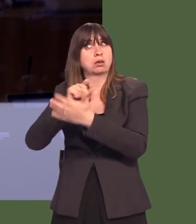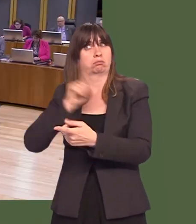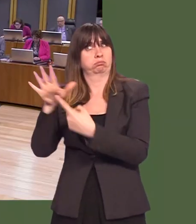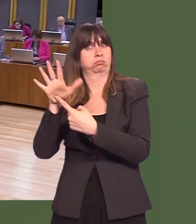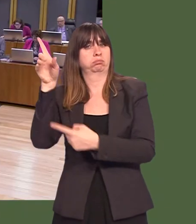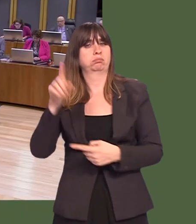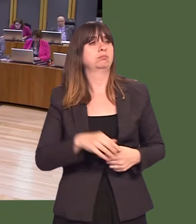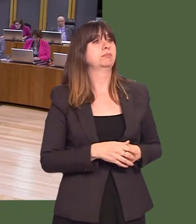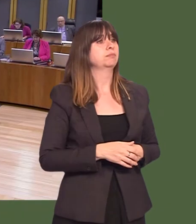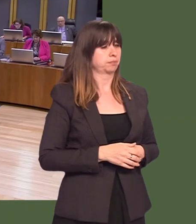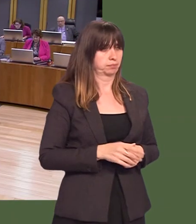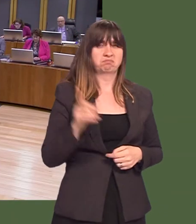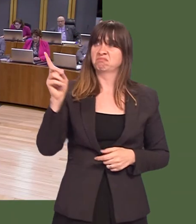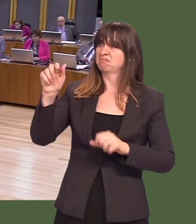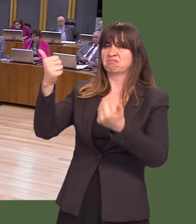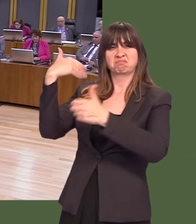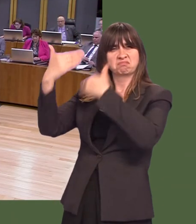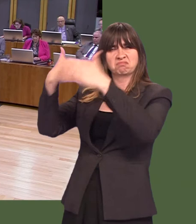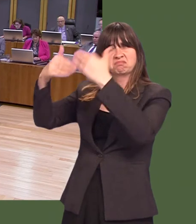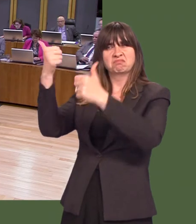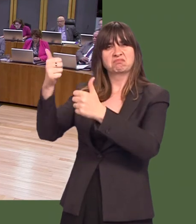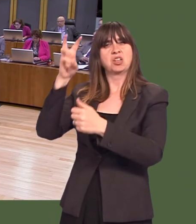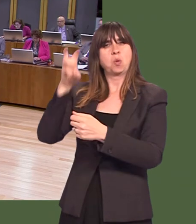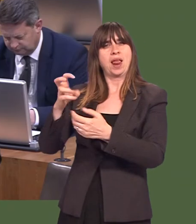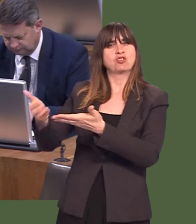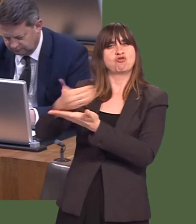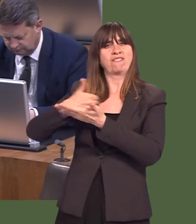Carwyn Jones: We have no concerns about the progress of the Welsh Revenue Authority.